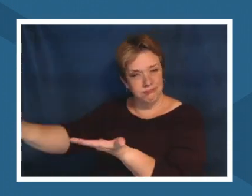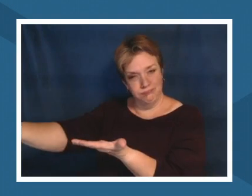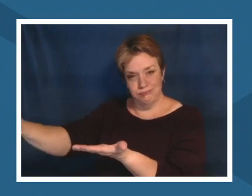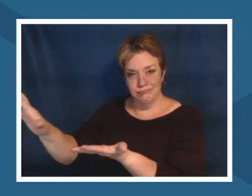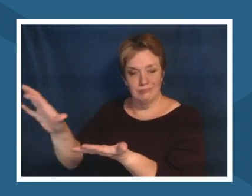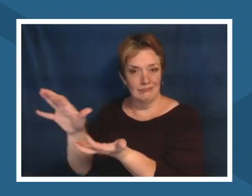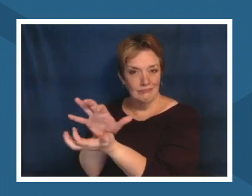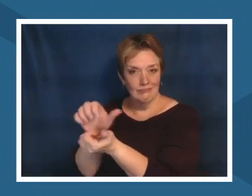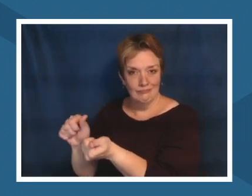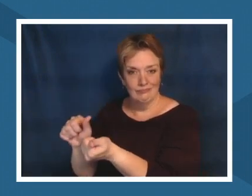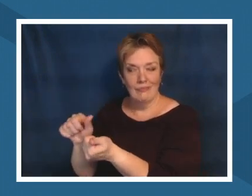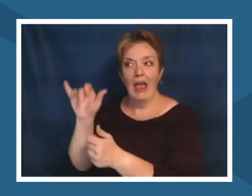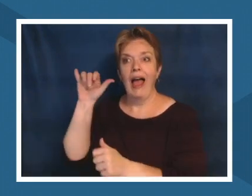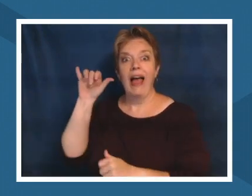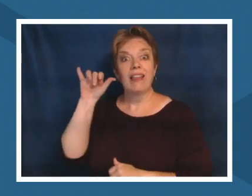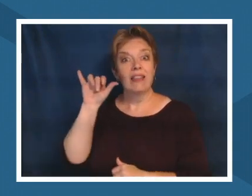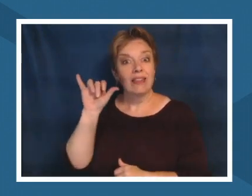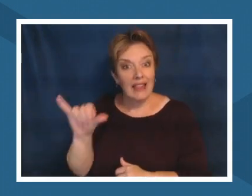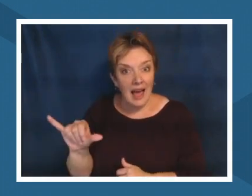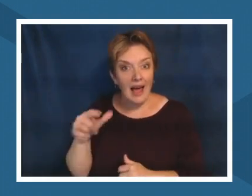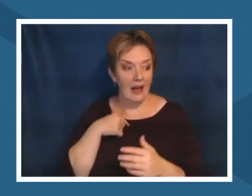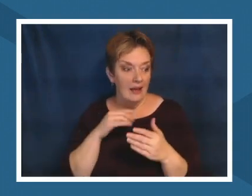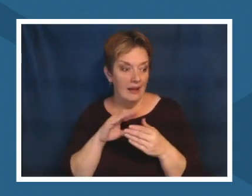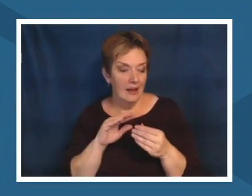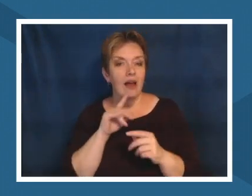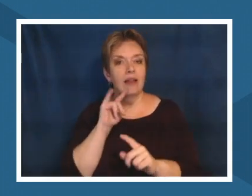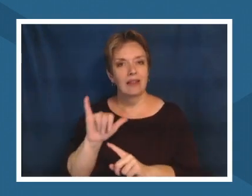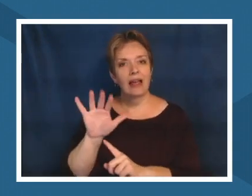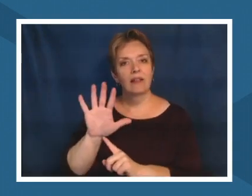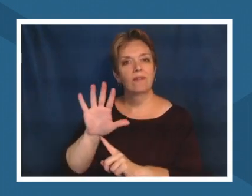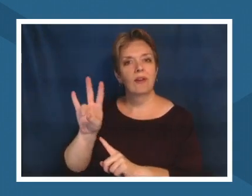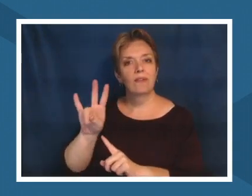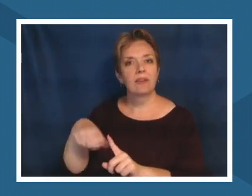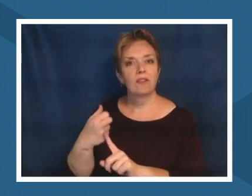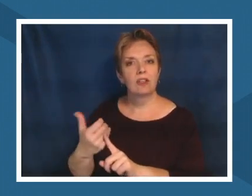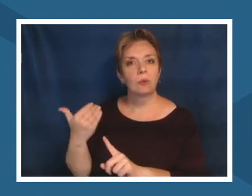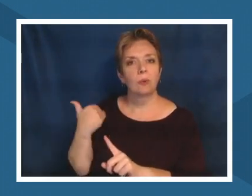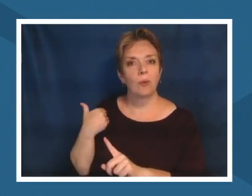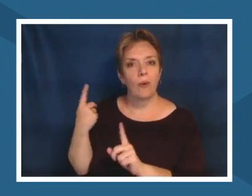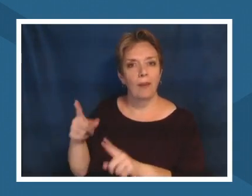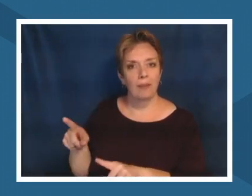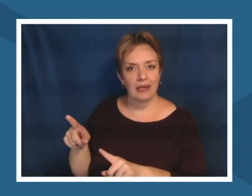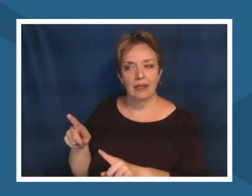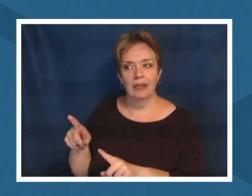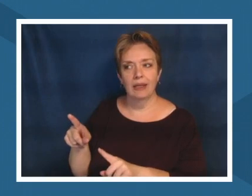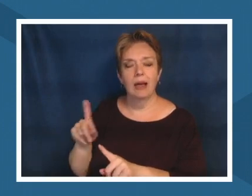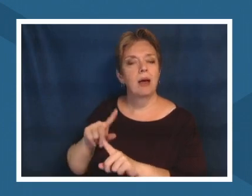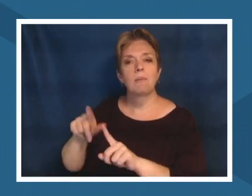but then thinking about whose land was that before